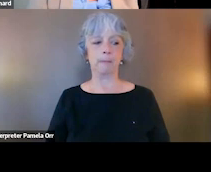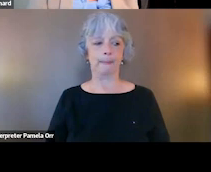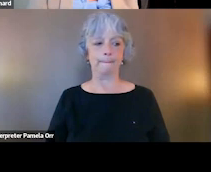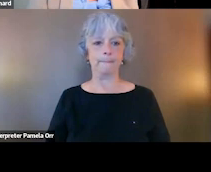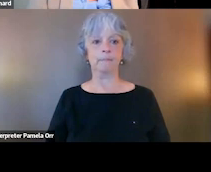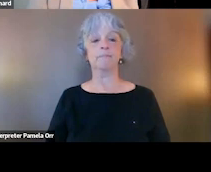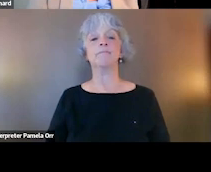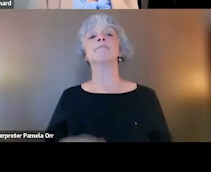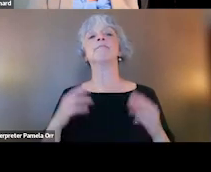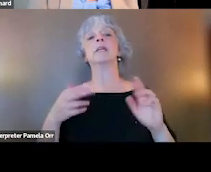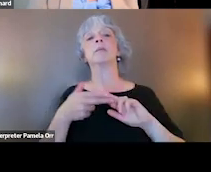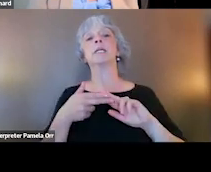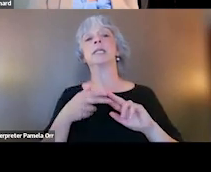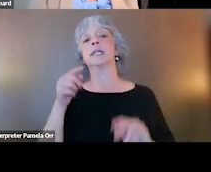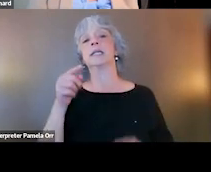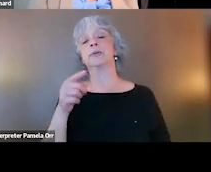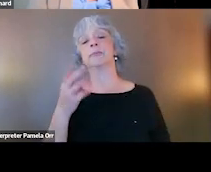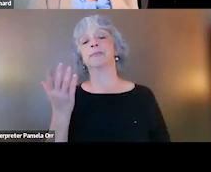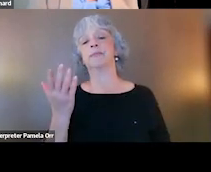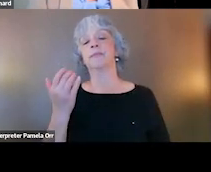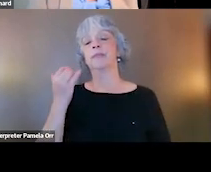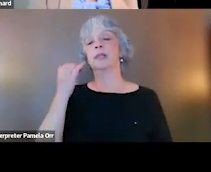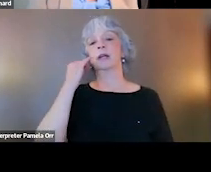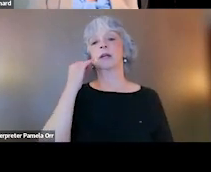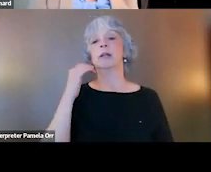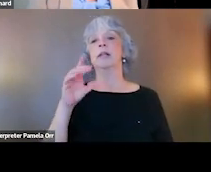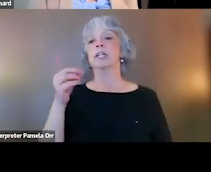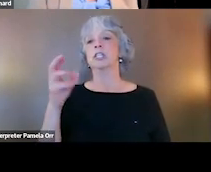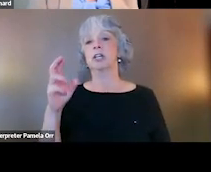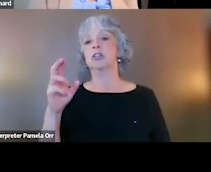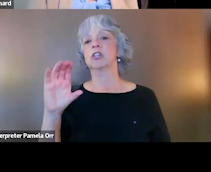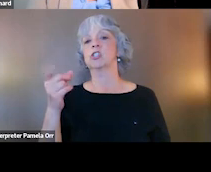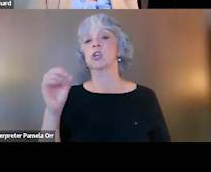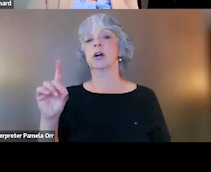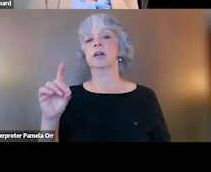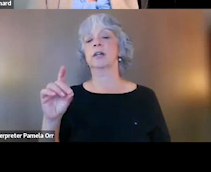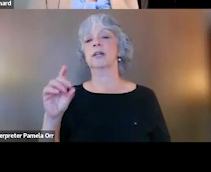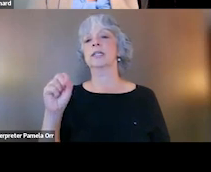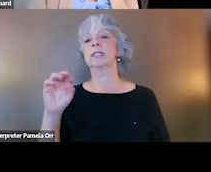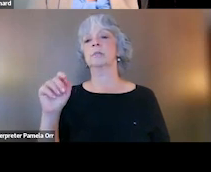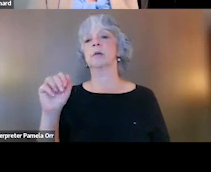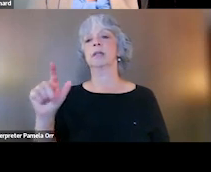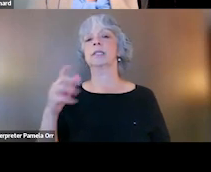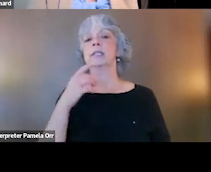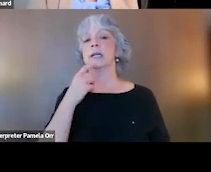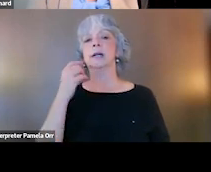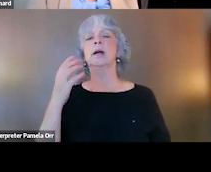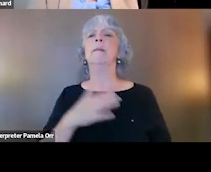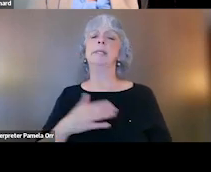And next slide. So here, if you like Dr. Chard and Dr. Stimmel said, please reach out if you have any other questions.